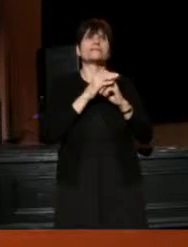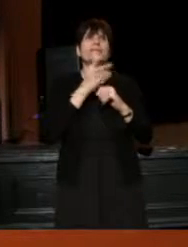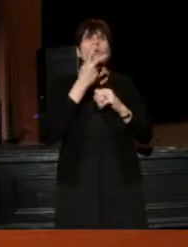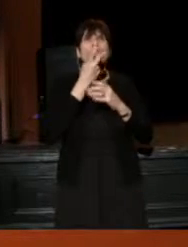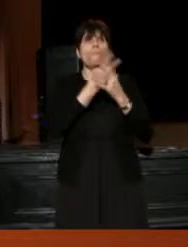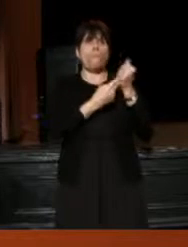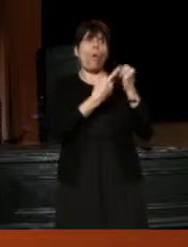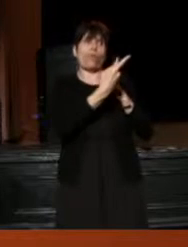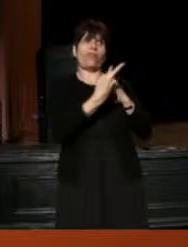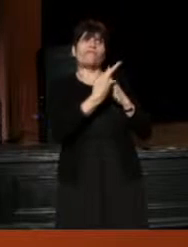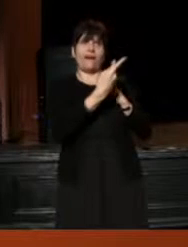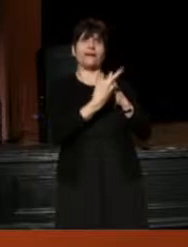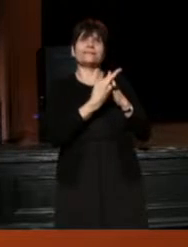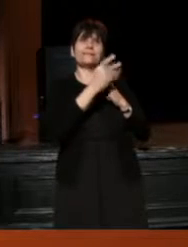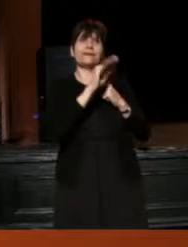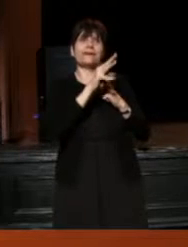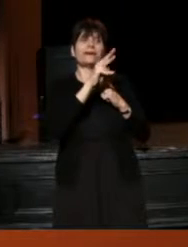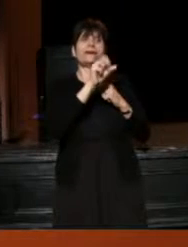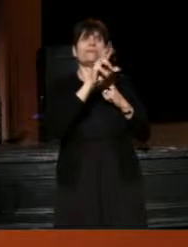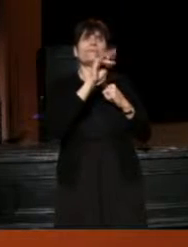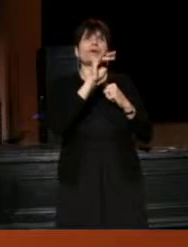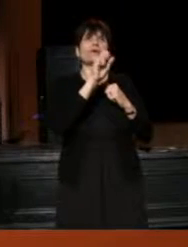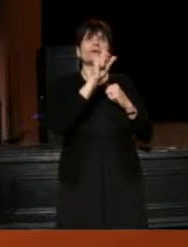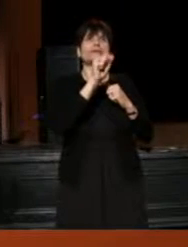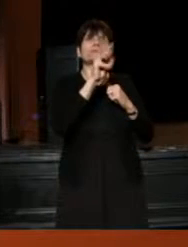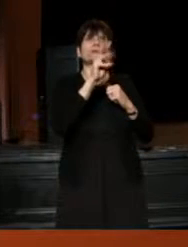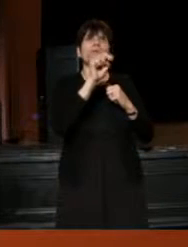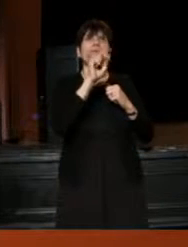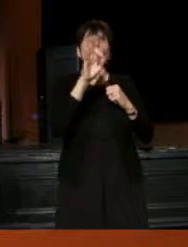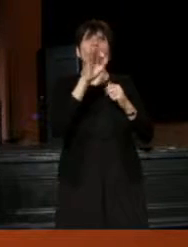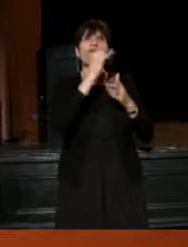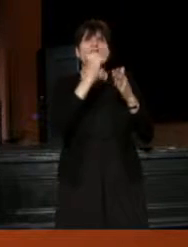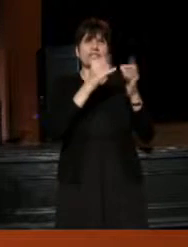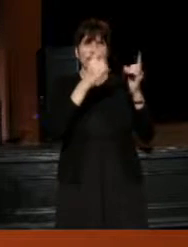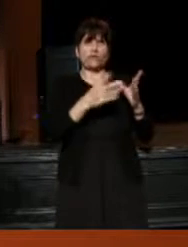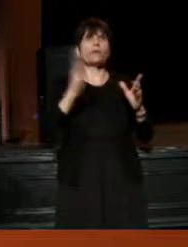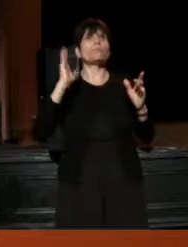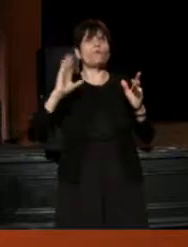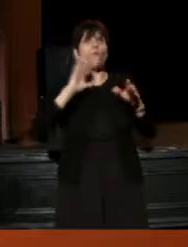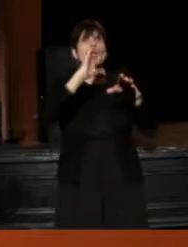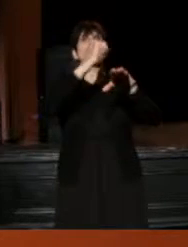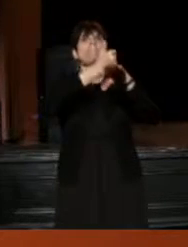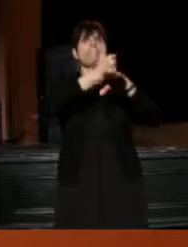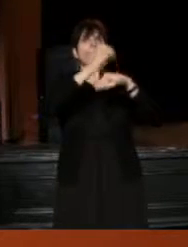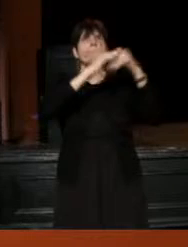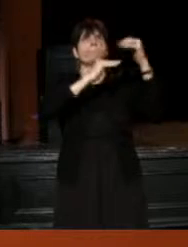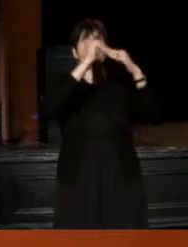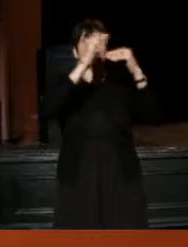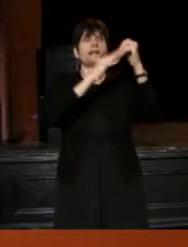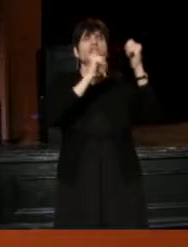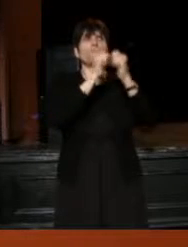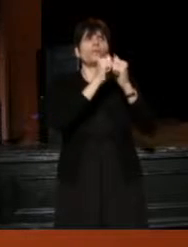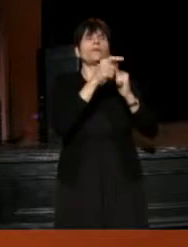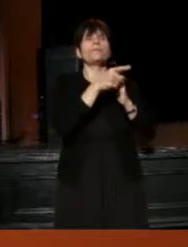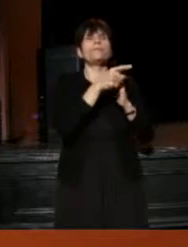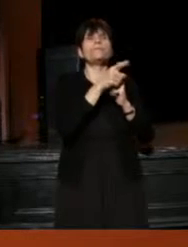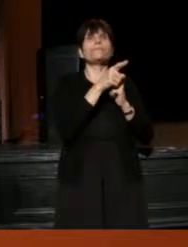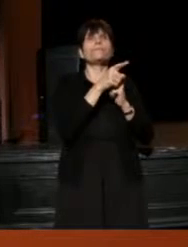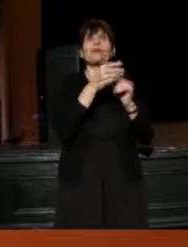because what Marissa Wolf, my predecessor and Artistic Director had built with Tiffany Cothran before I arrived